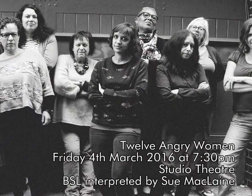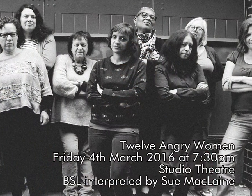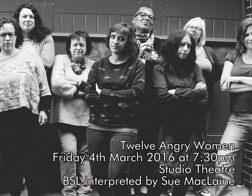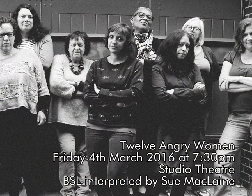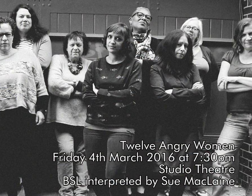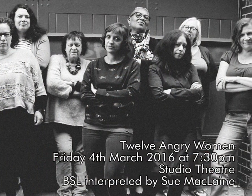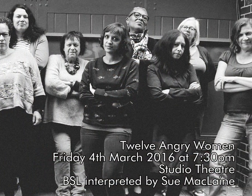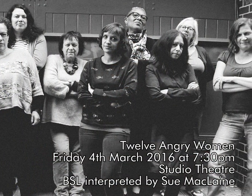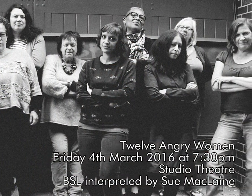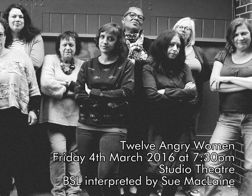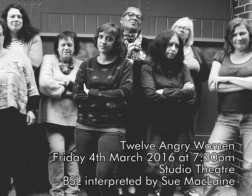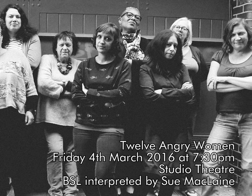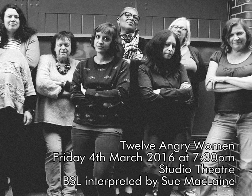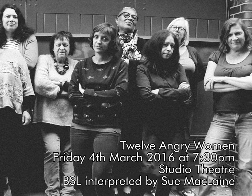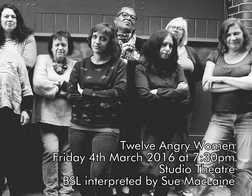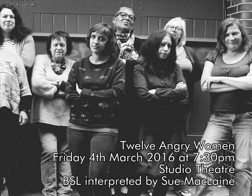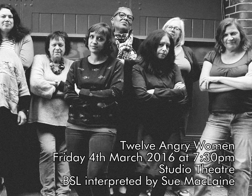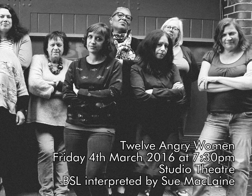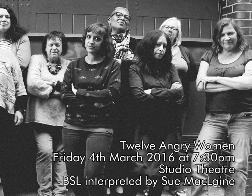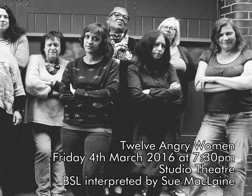be BSL interpreted.